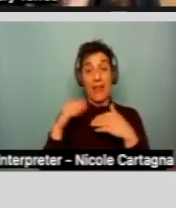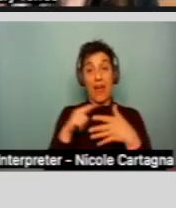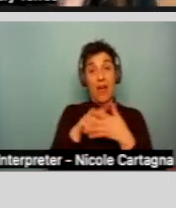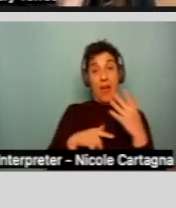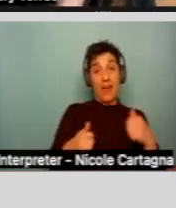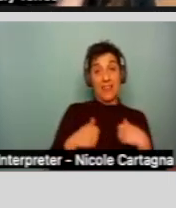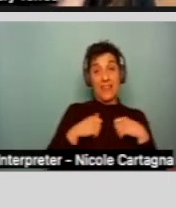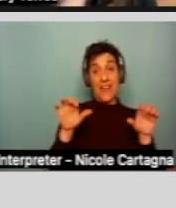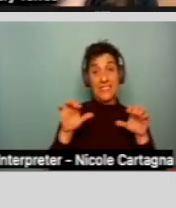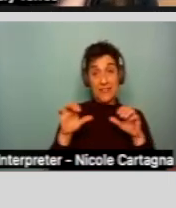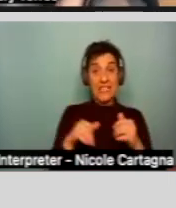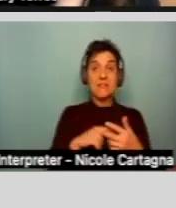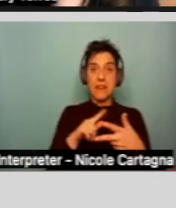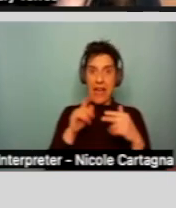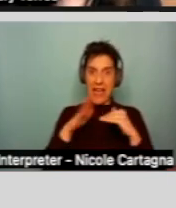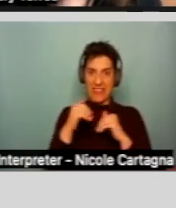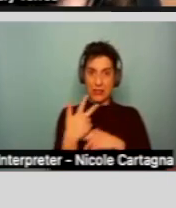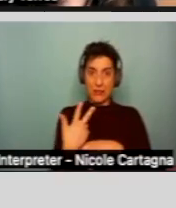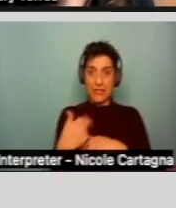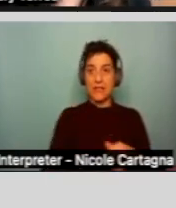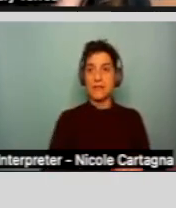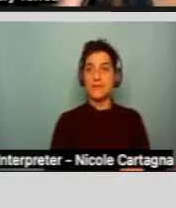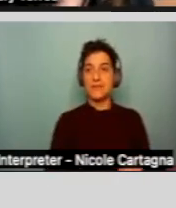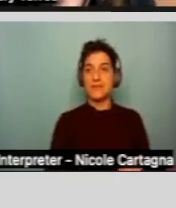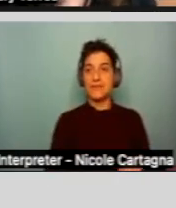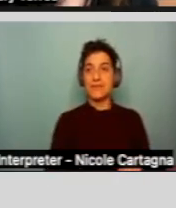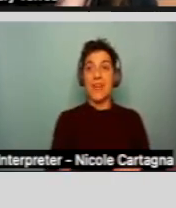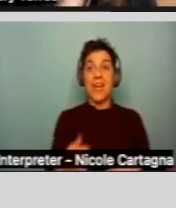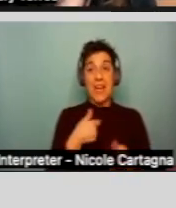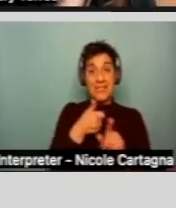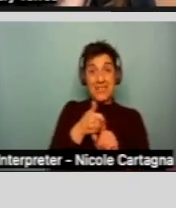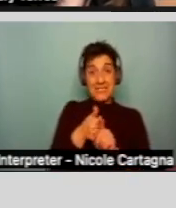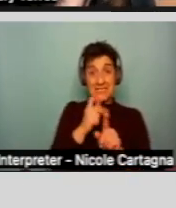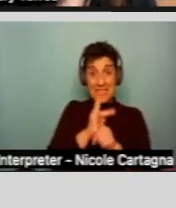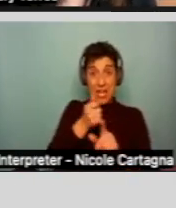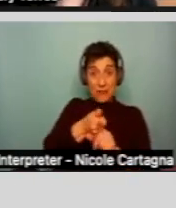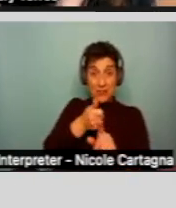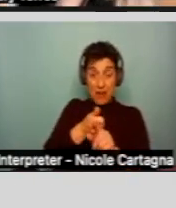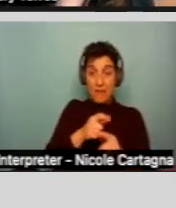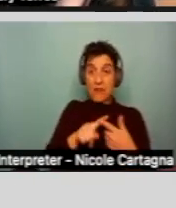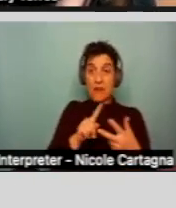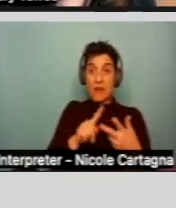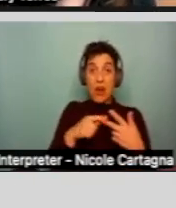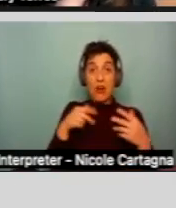meaning self-care, taking care of one's self, receptive and expressive language, receiving